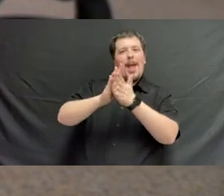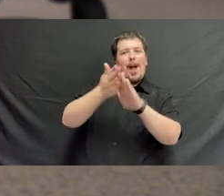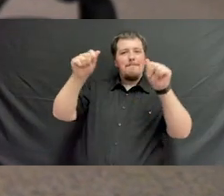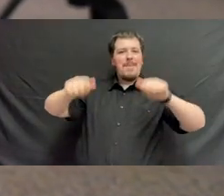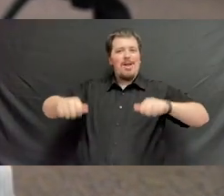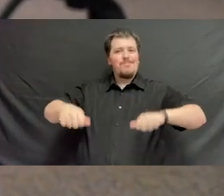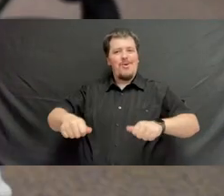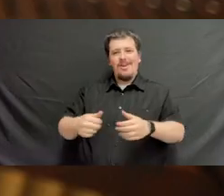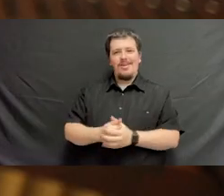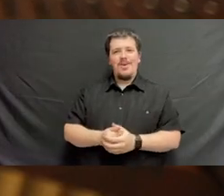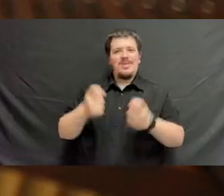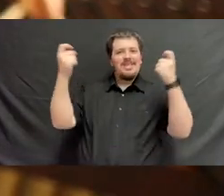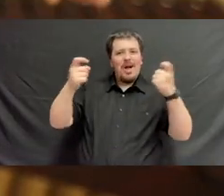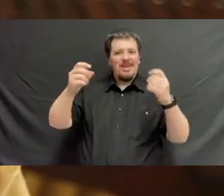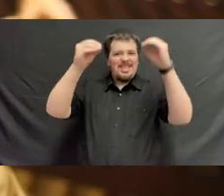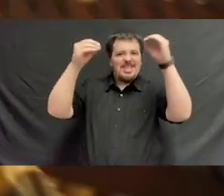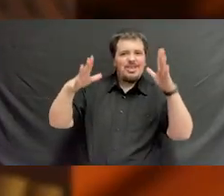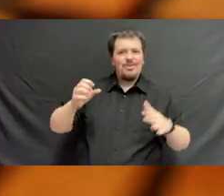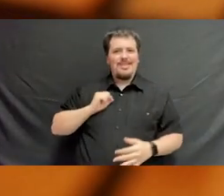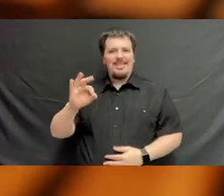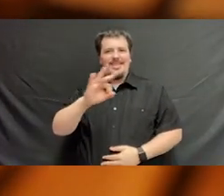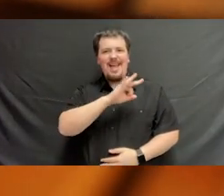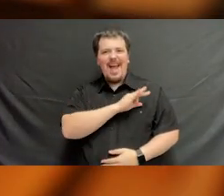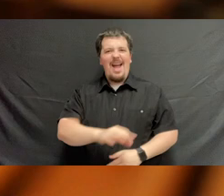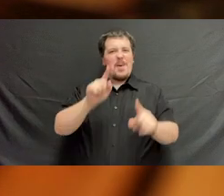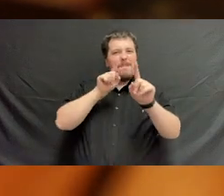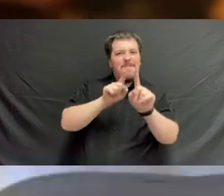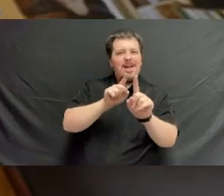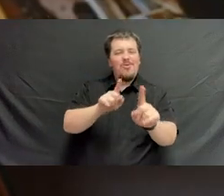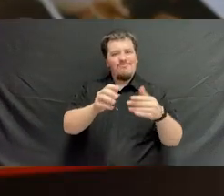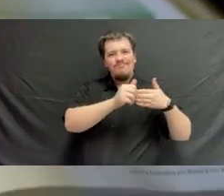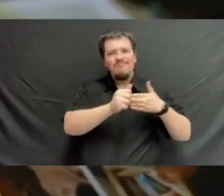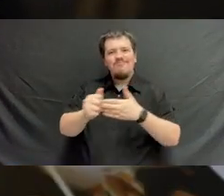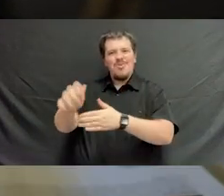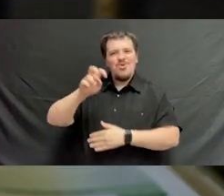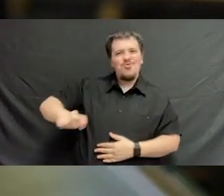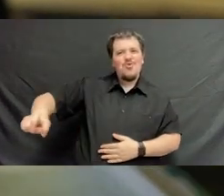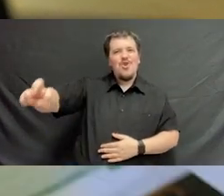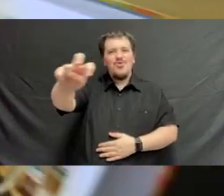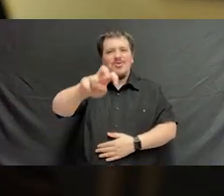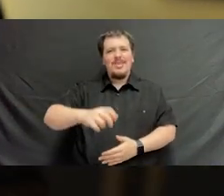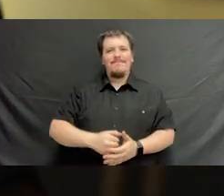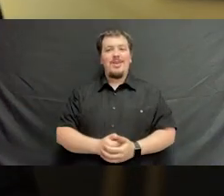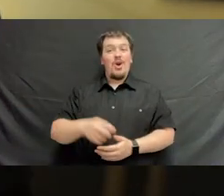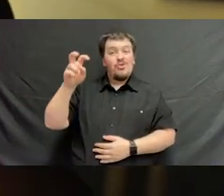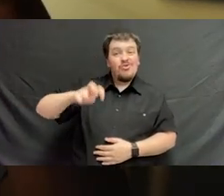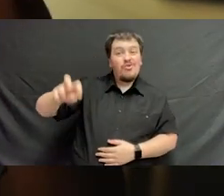We celebrate the faculty, the staff, the mentors who have guided the graduates on this journey. A journey of transformation.